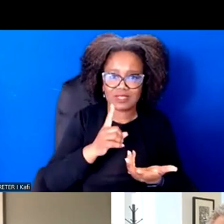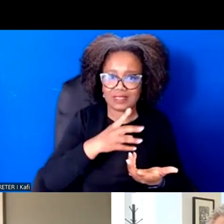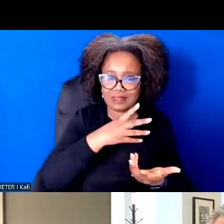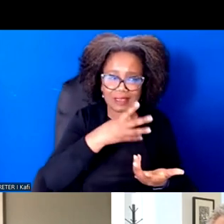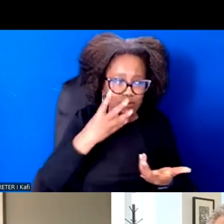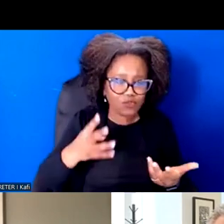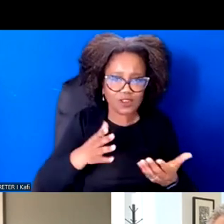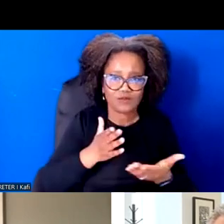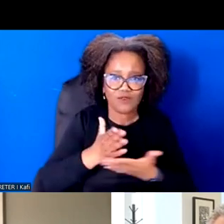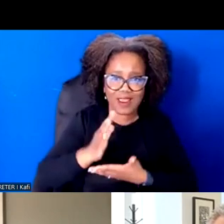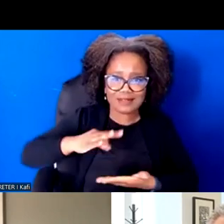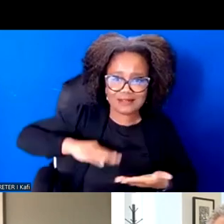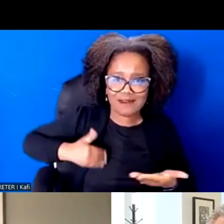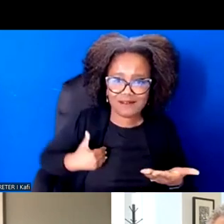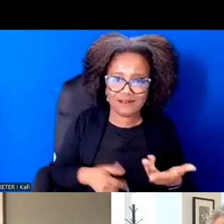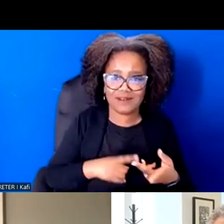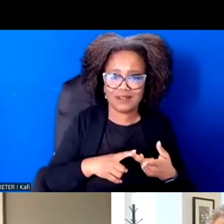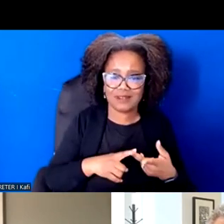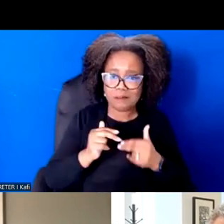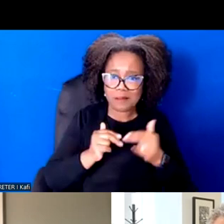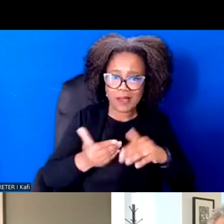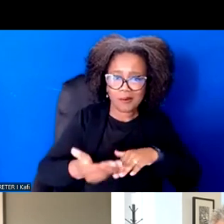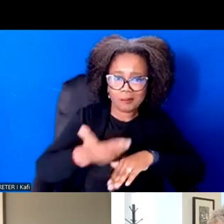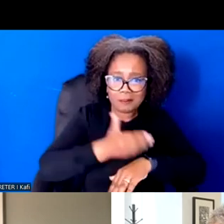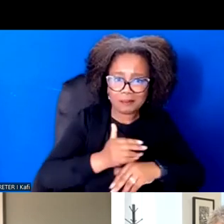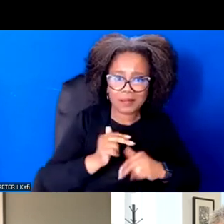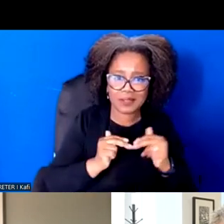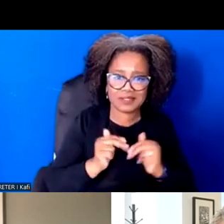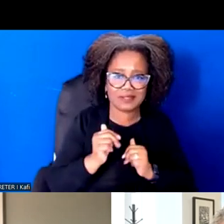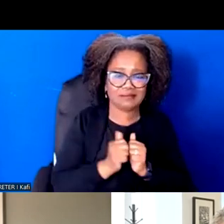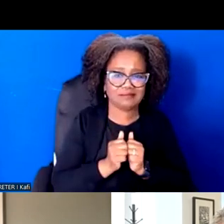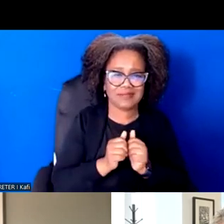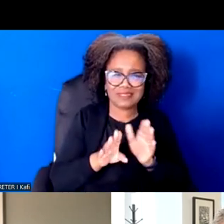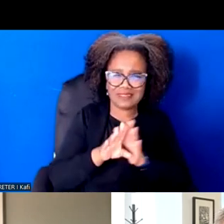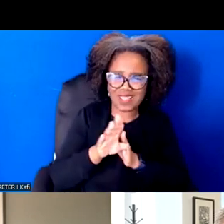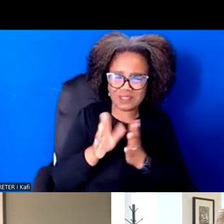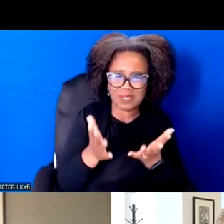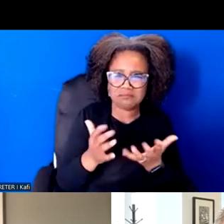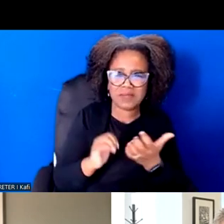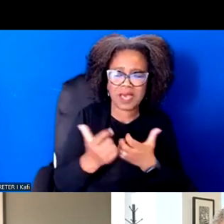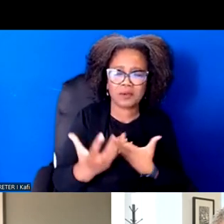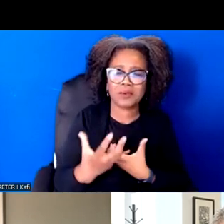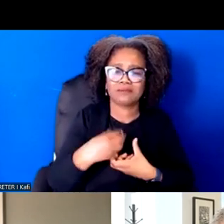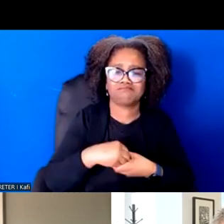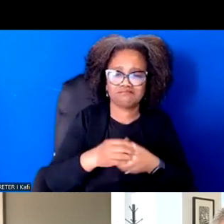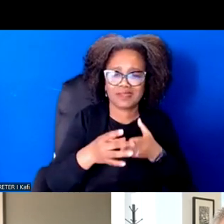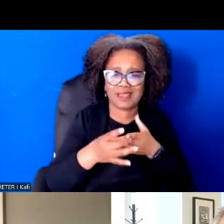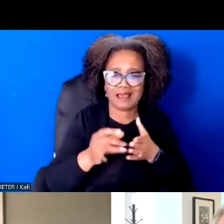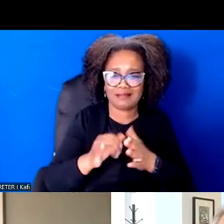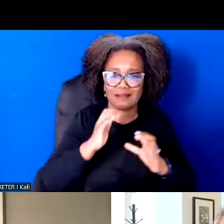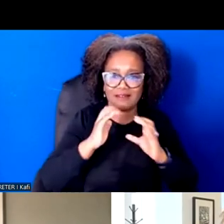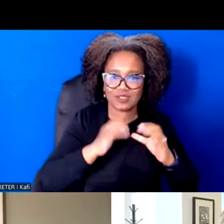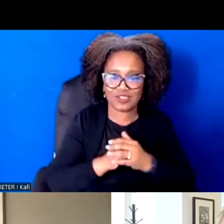And one way to kind of guide us into that conversation, I'd like to ask is really considering